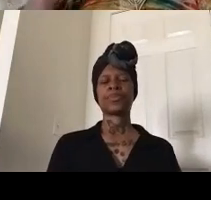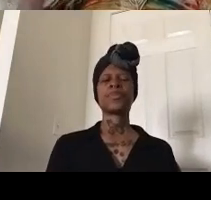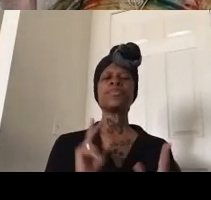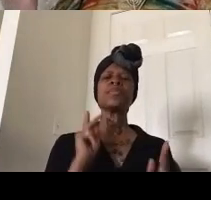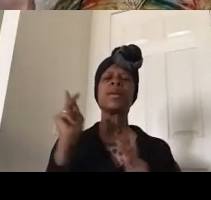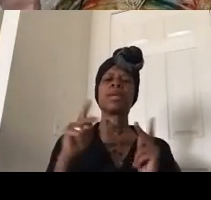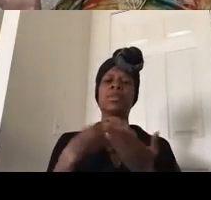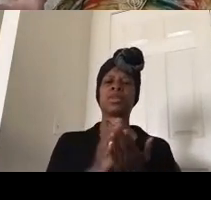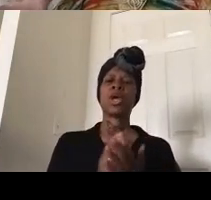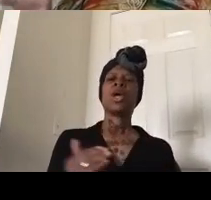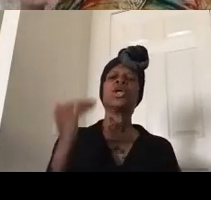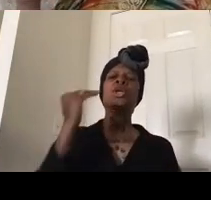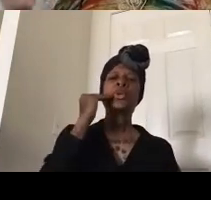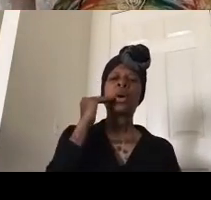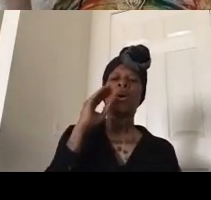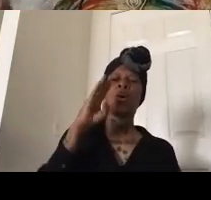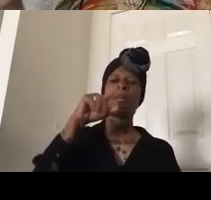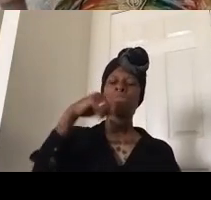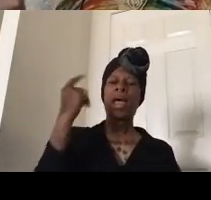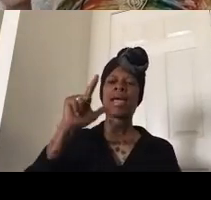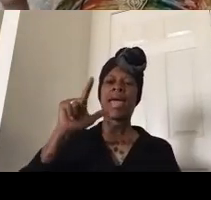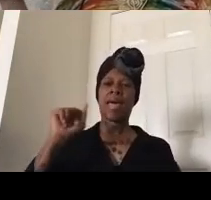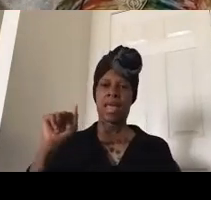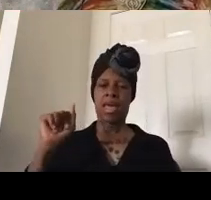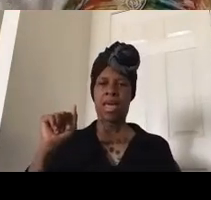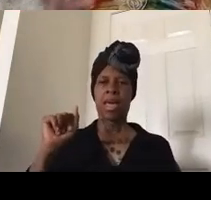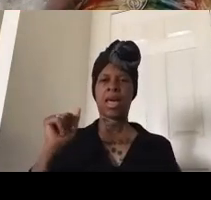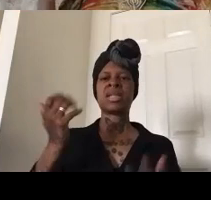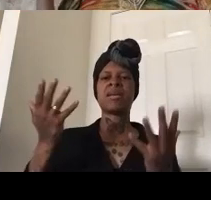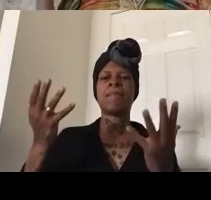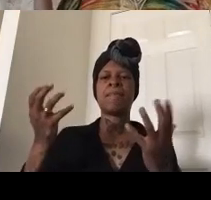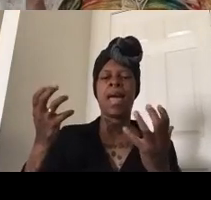black la demands really led to this convening of what we